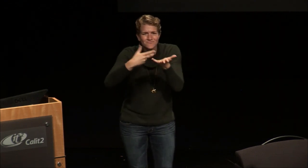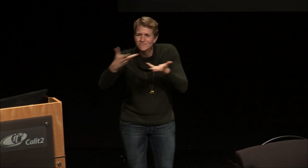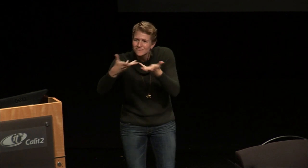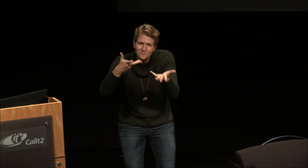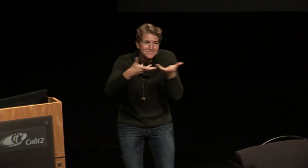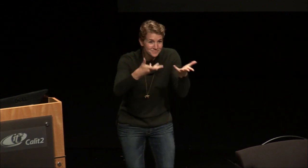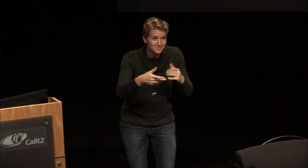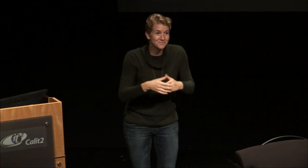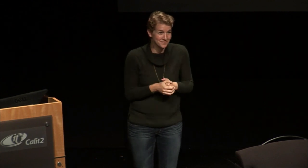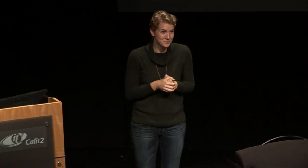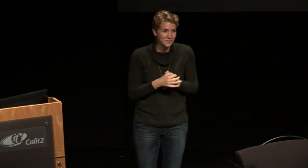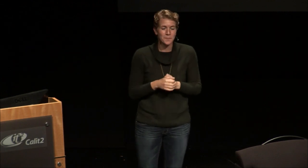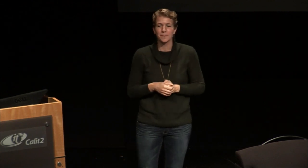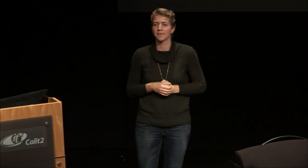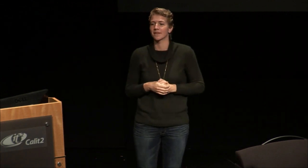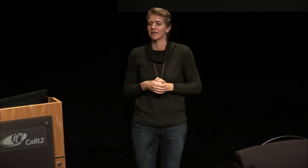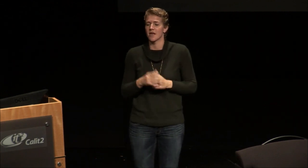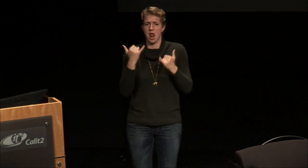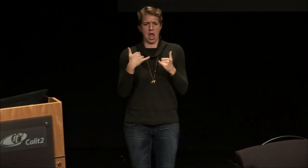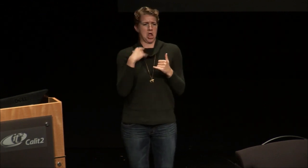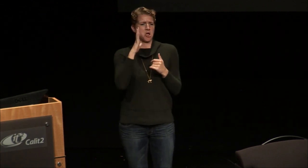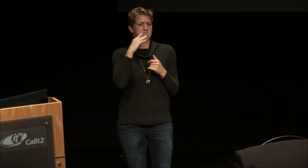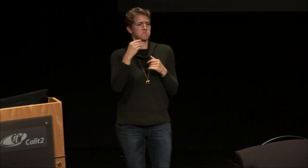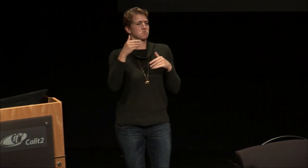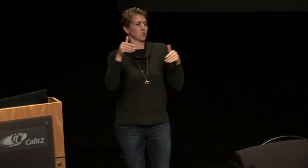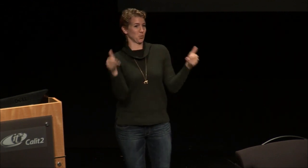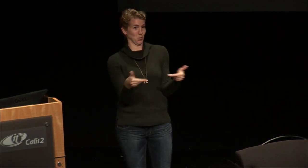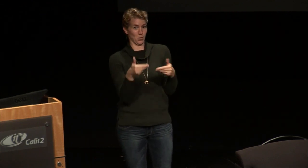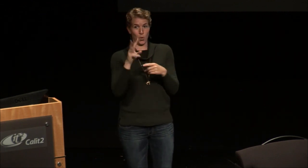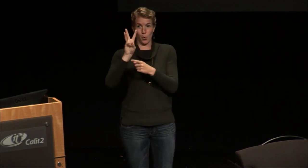community it's it's a great opportunity to introduce them to this dynamic world